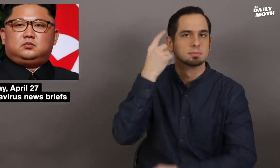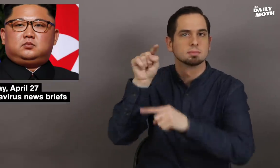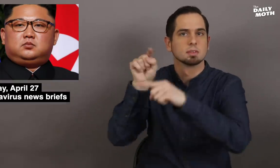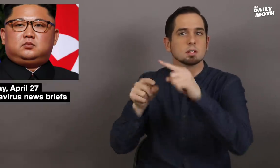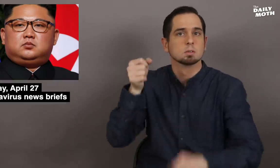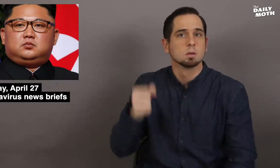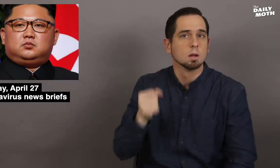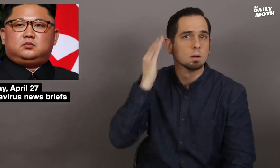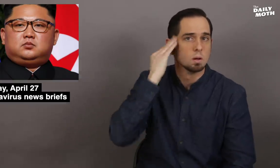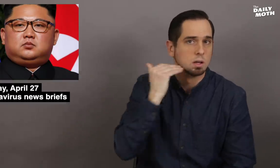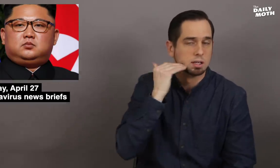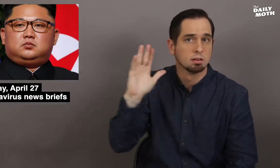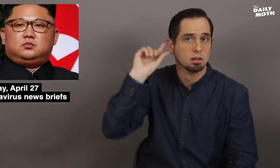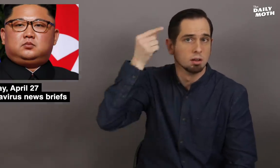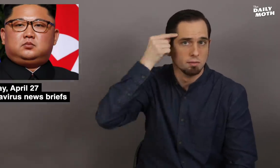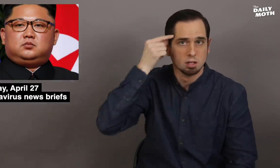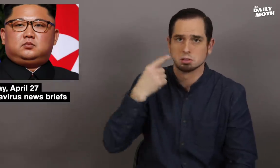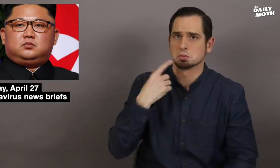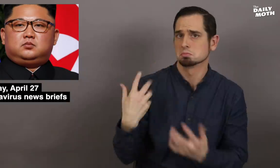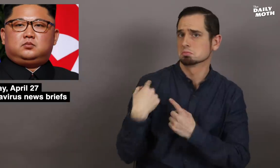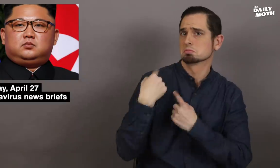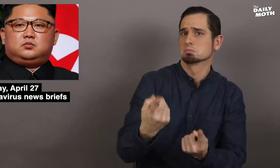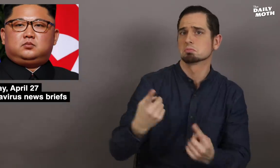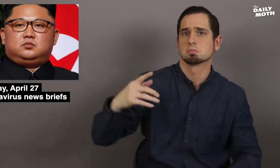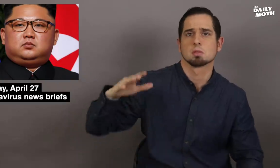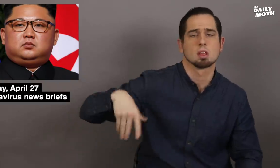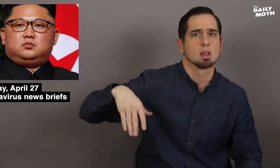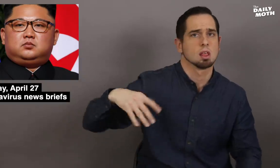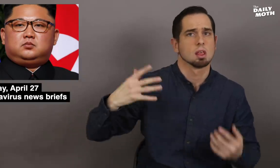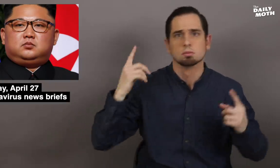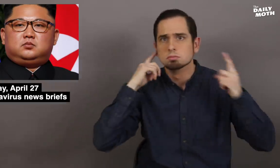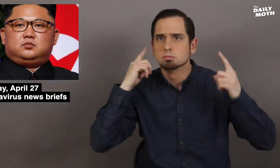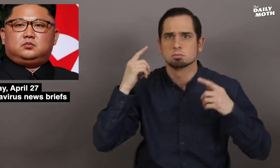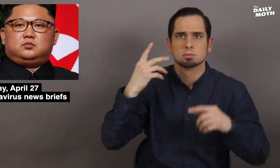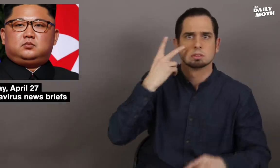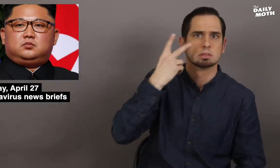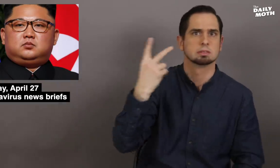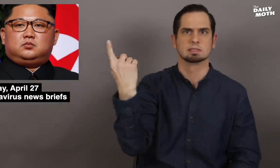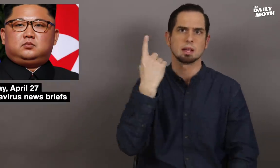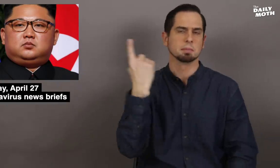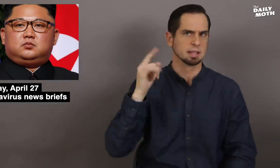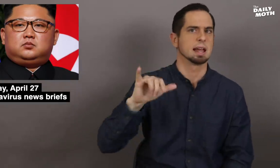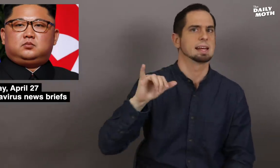South Korea's government said they haven't seen anything